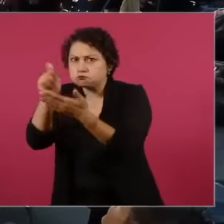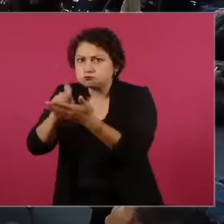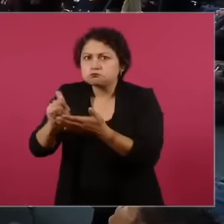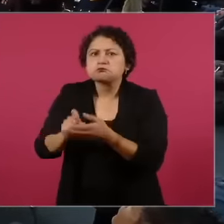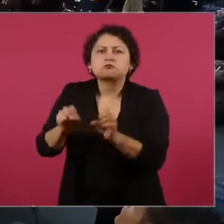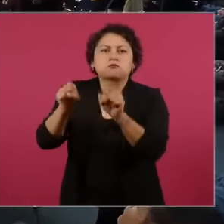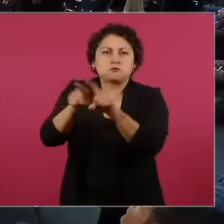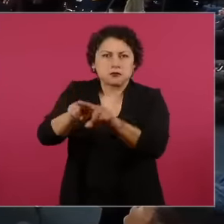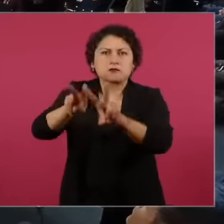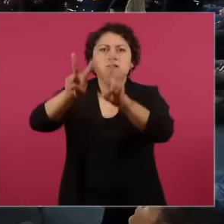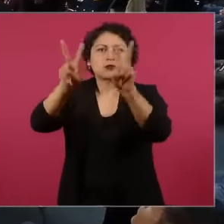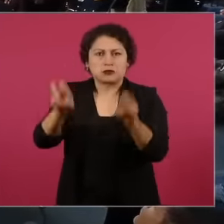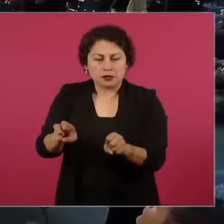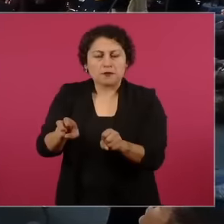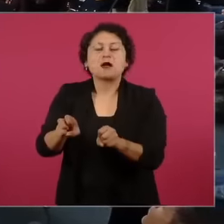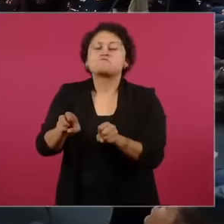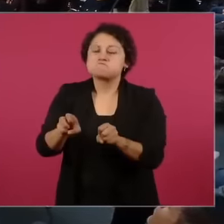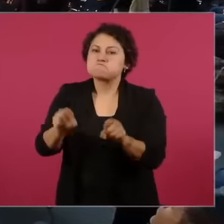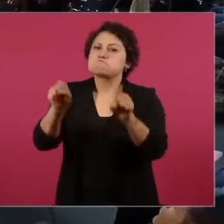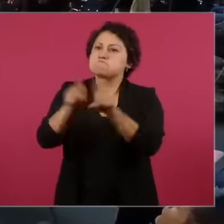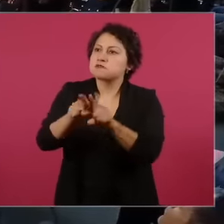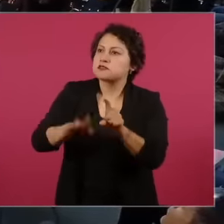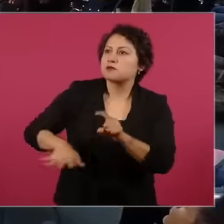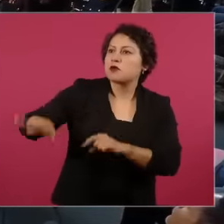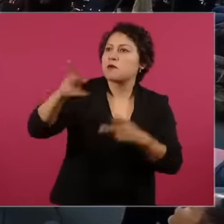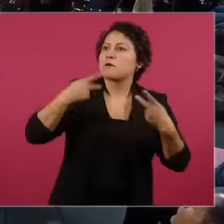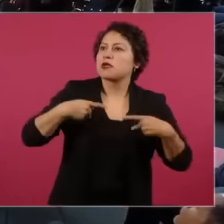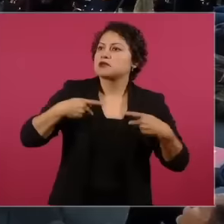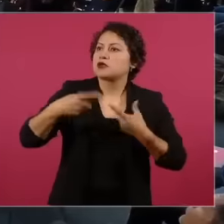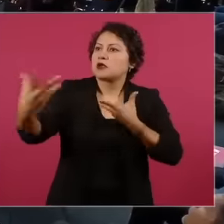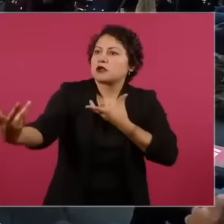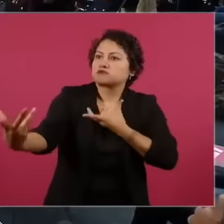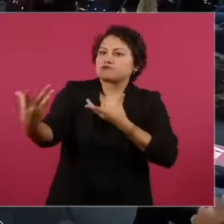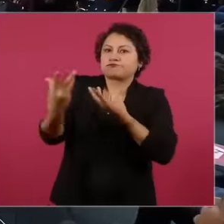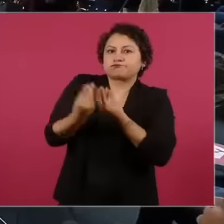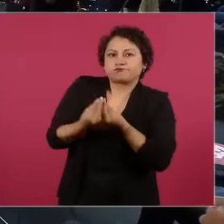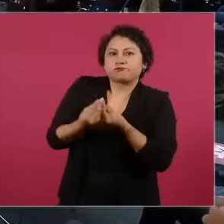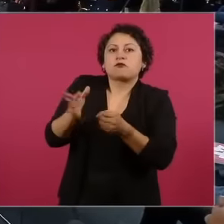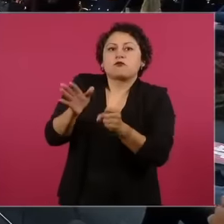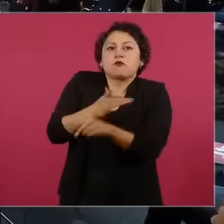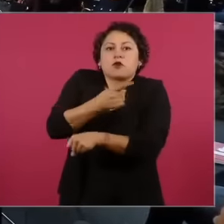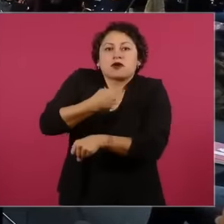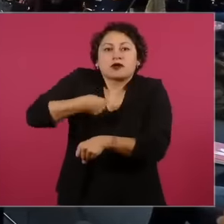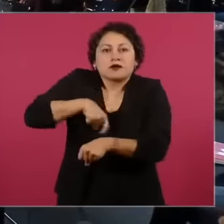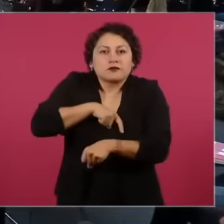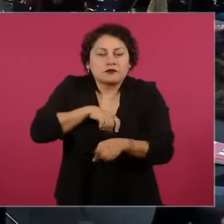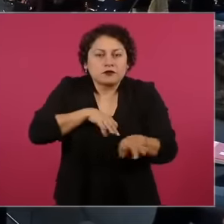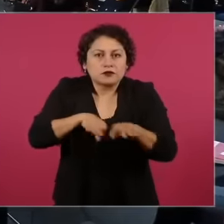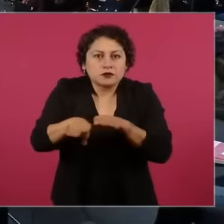the people because we owe it to them as the executors of the tool of the human right to